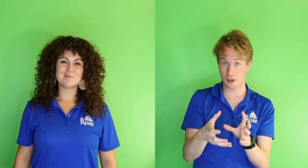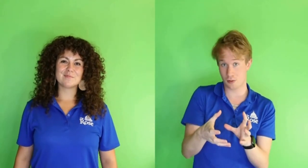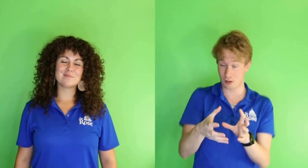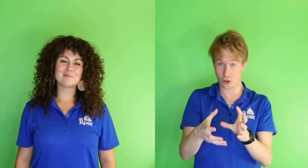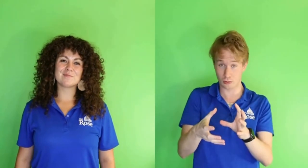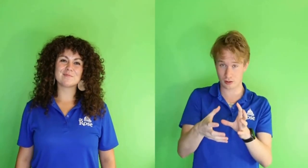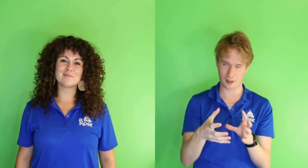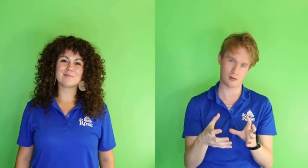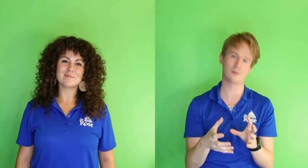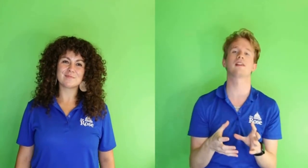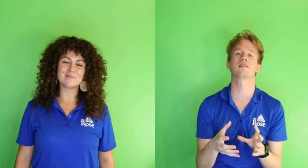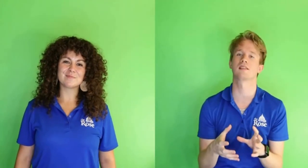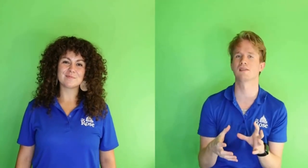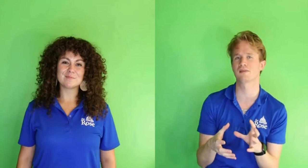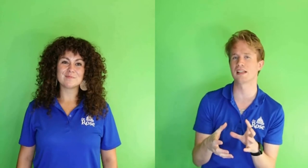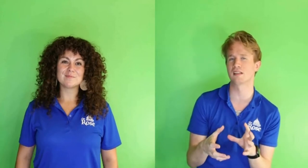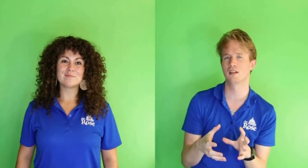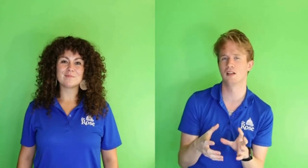It shows in the shoulders and their face and their feet.